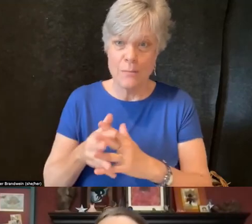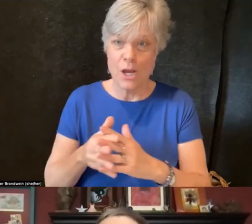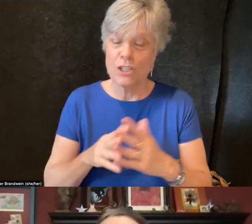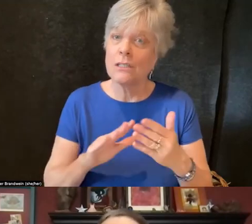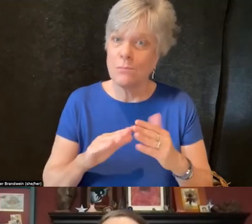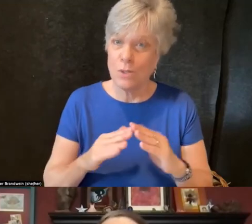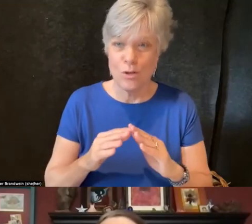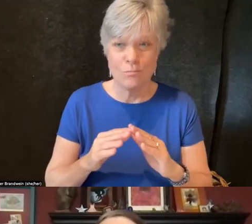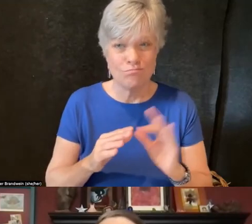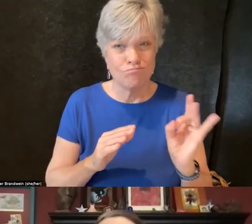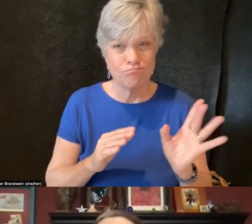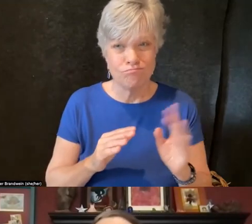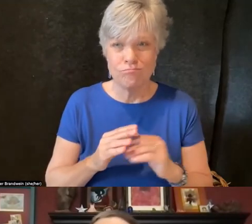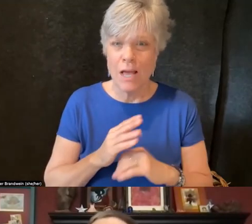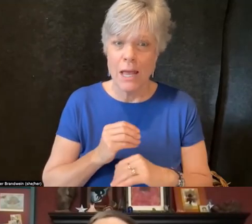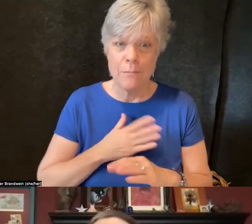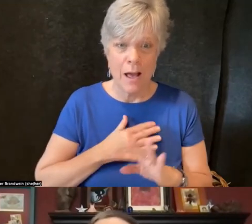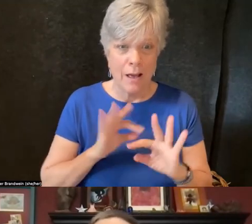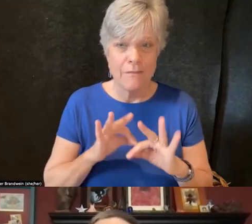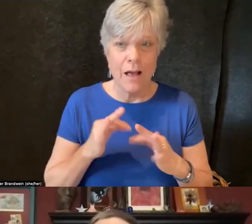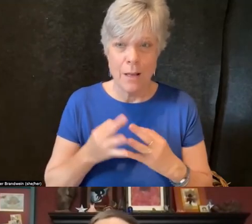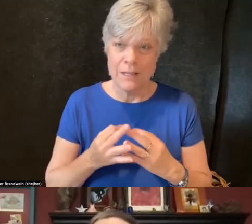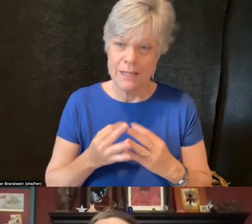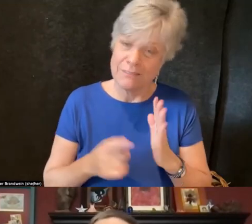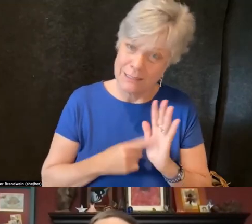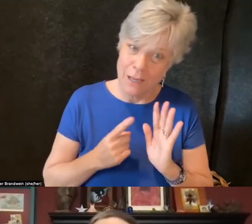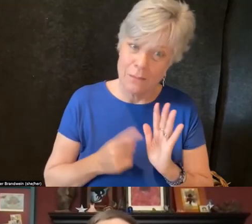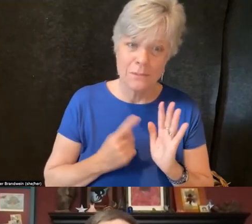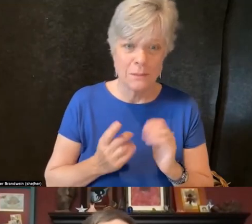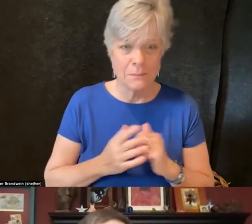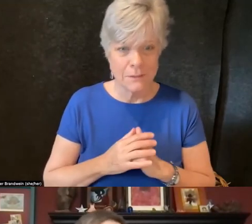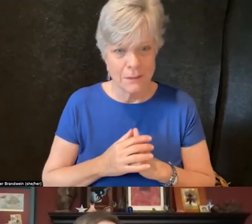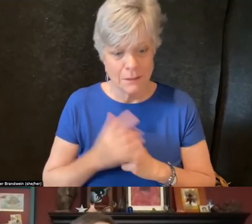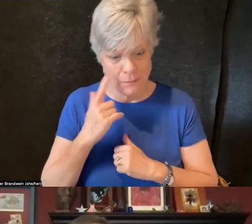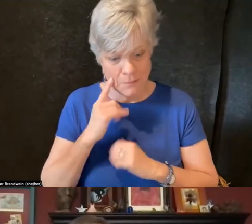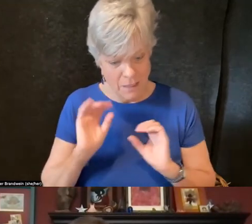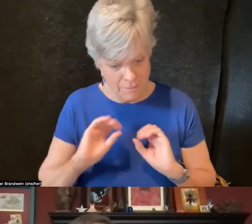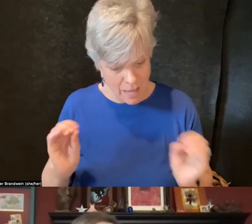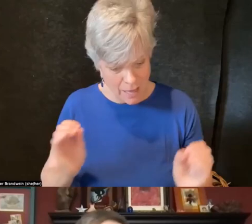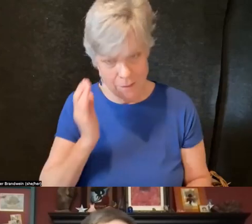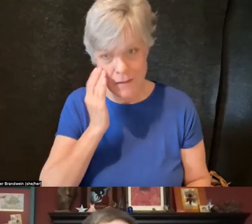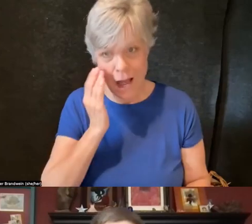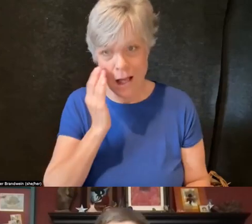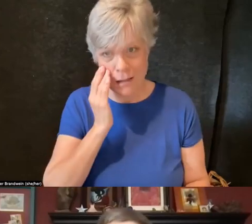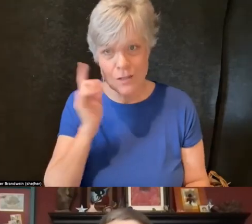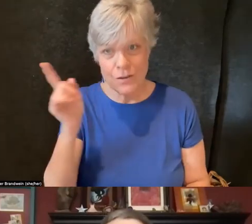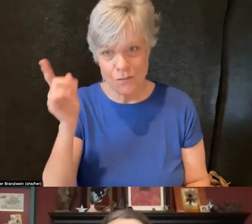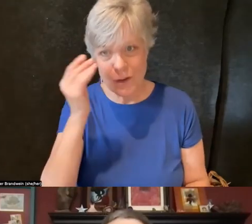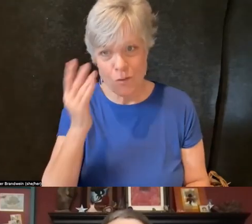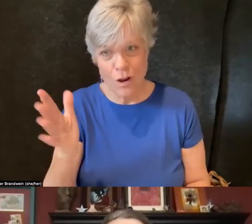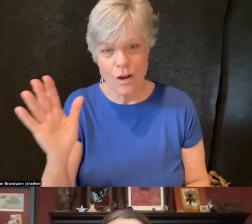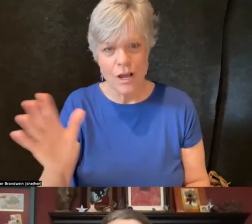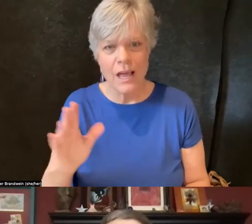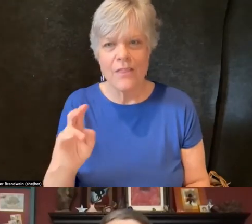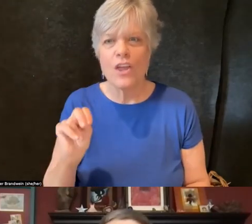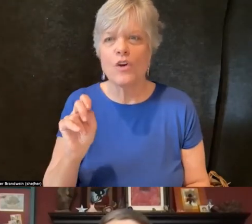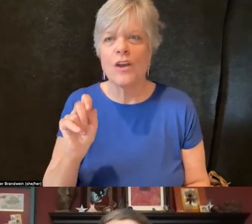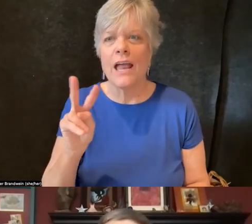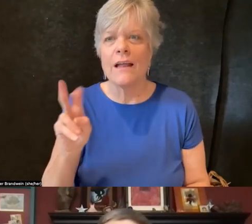and my family have sometimes, due to lack of knowledge of that information in their native language, shared with me